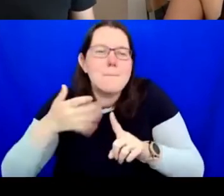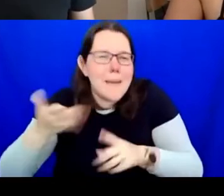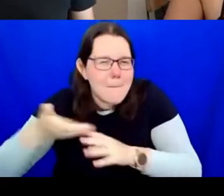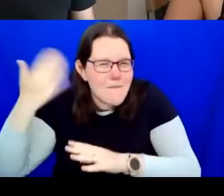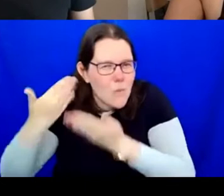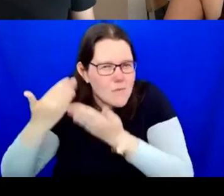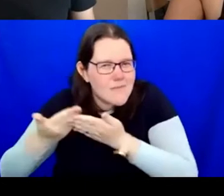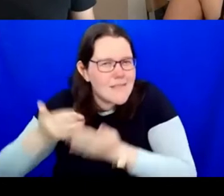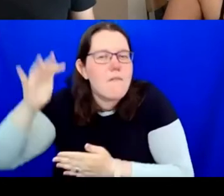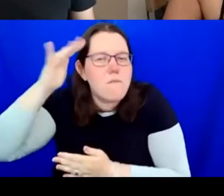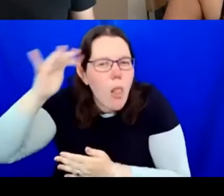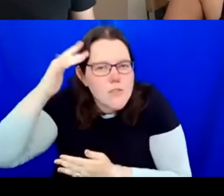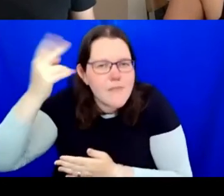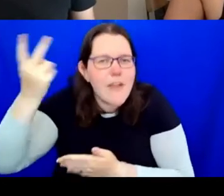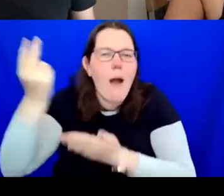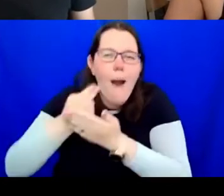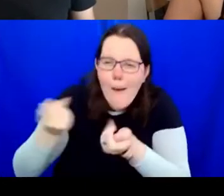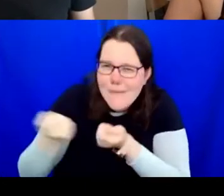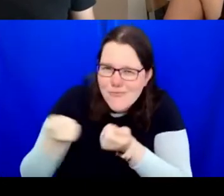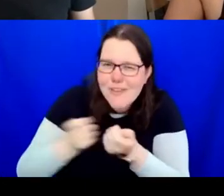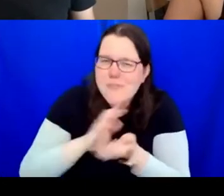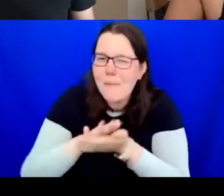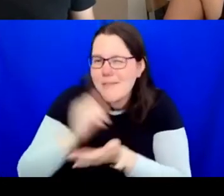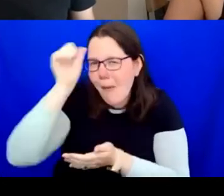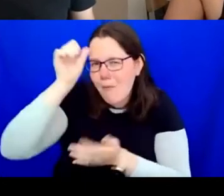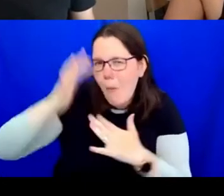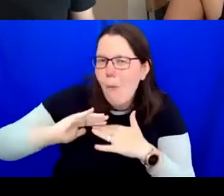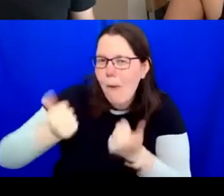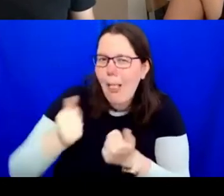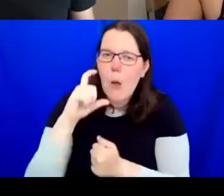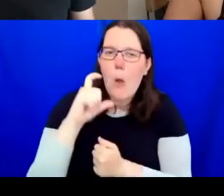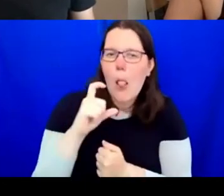so I'm well versed in colonial administration, I use this logic against itself. I know the